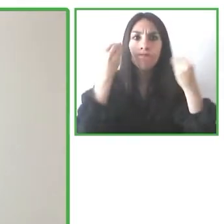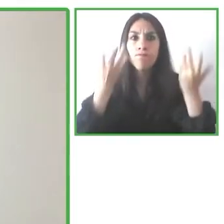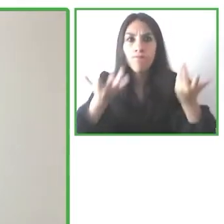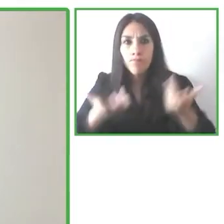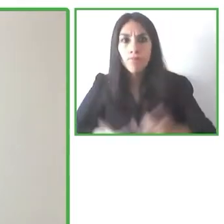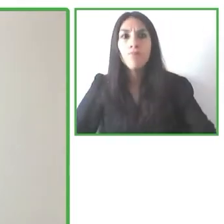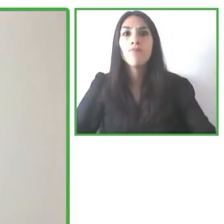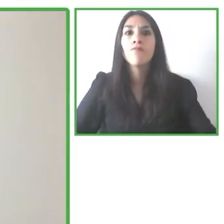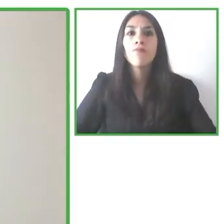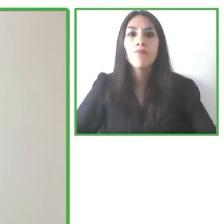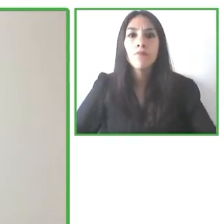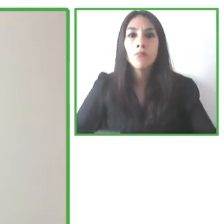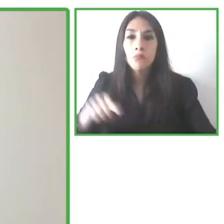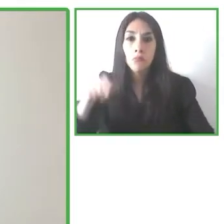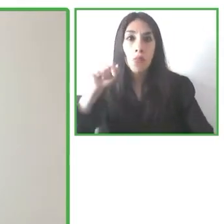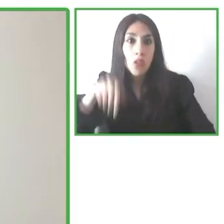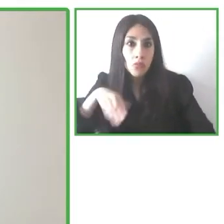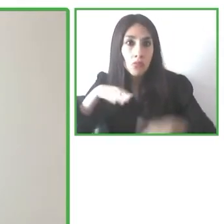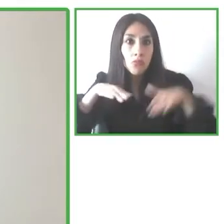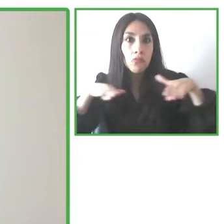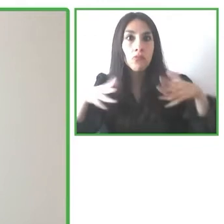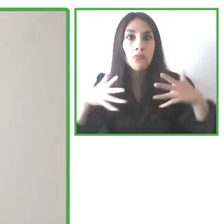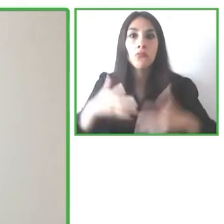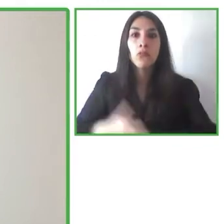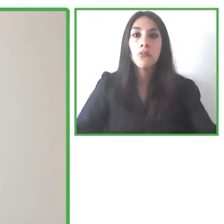someone who doesn't have a disability card in his spot. So I think Park4Dis